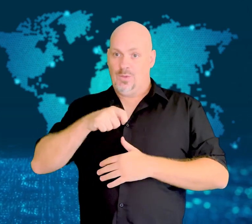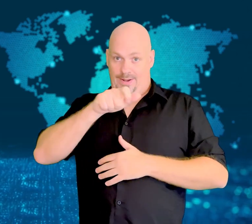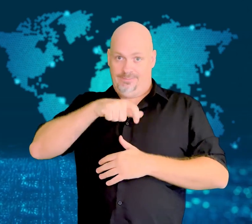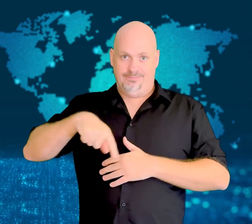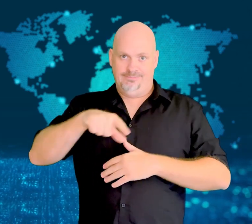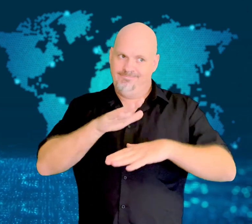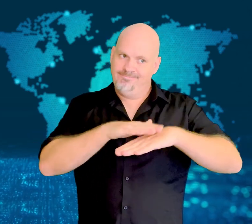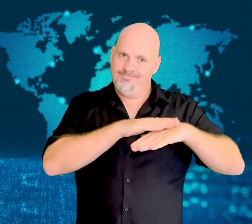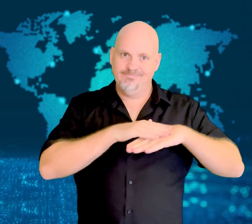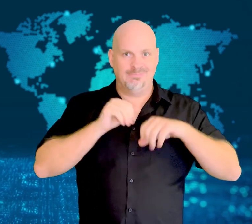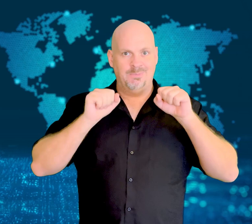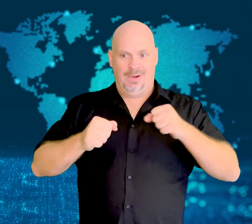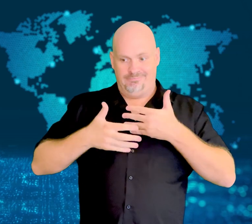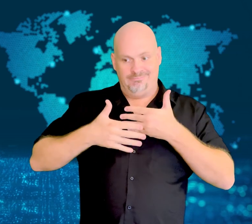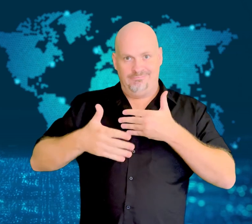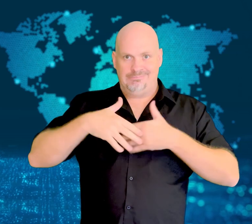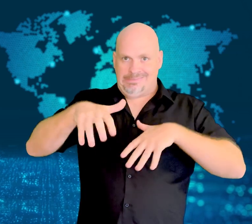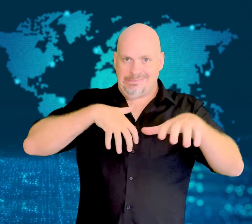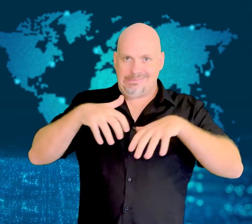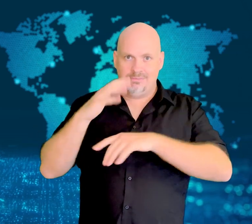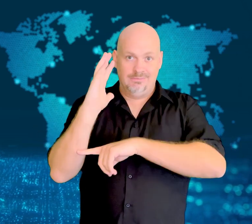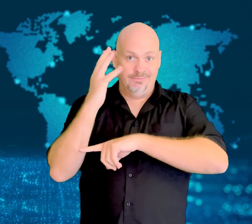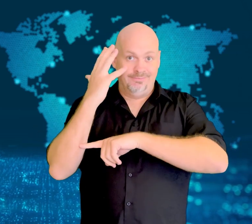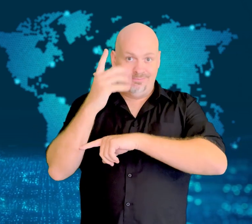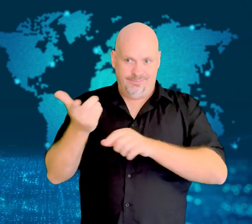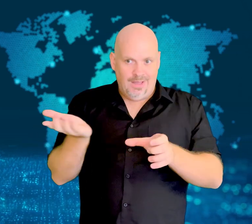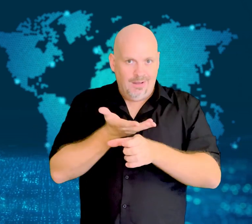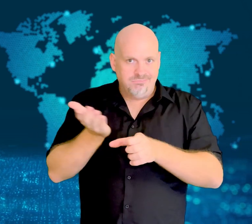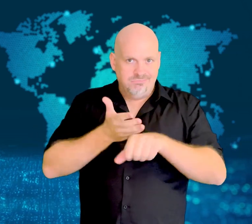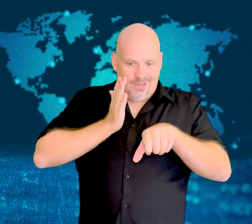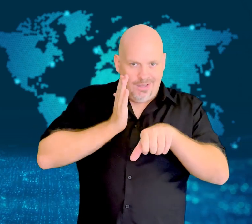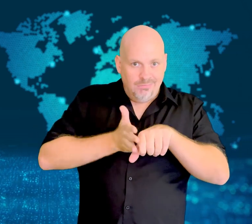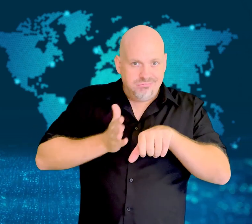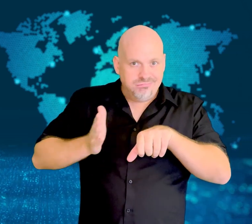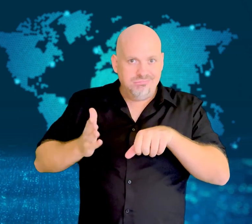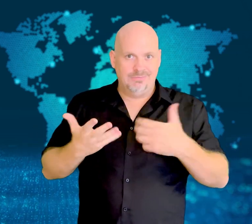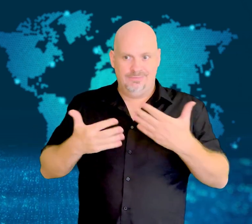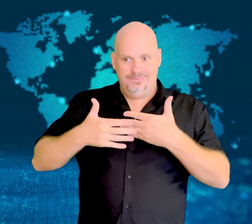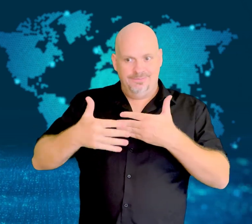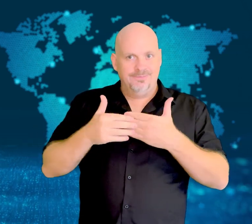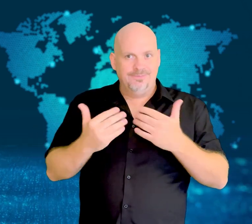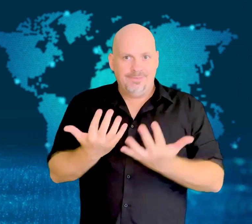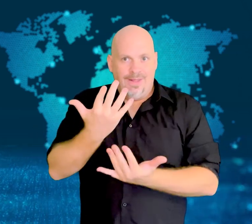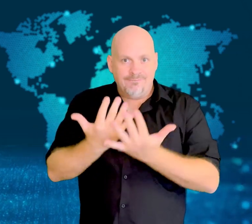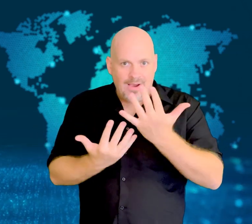Ukrainians have been urged to gather firewood and to buy heaters